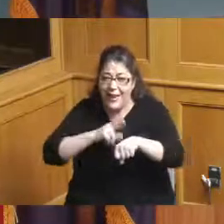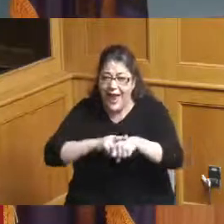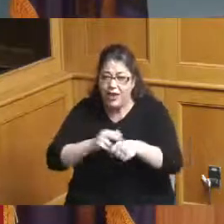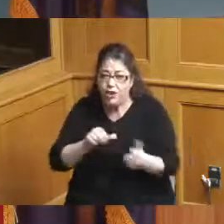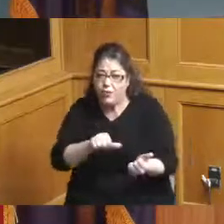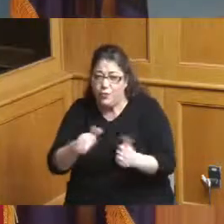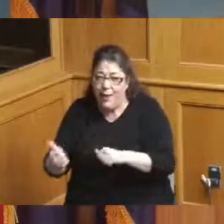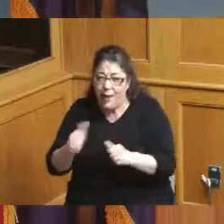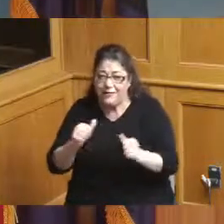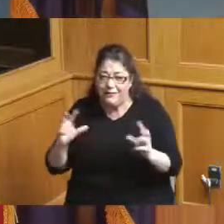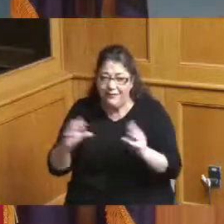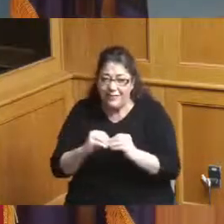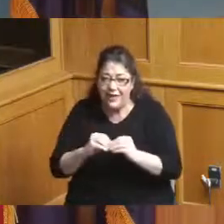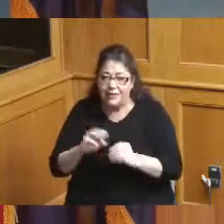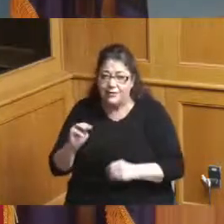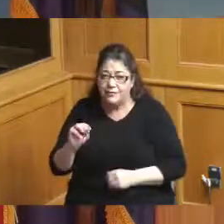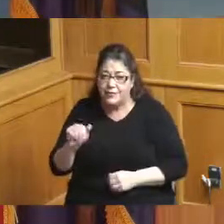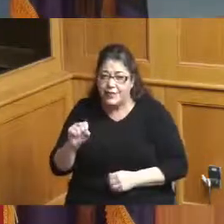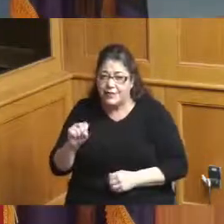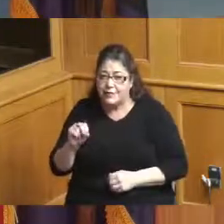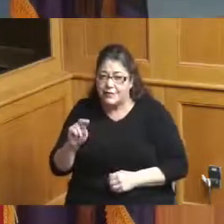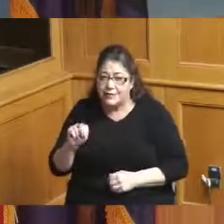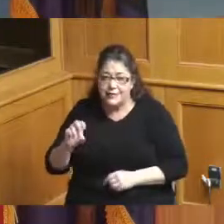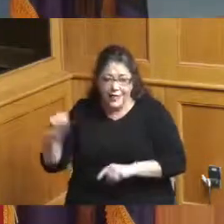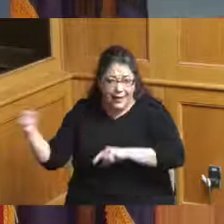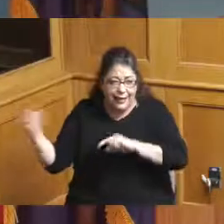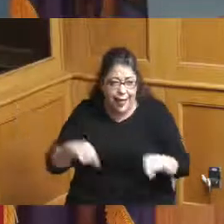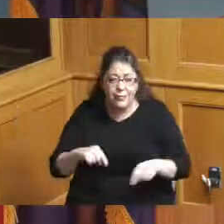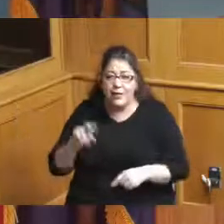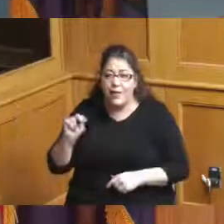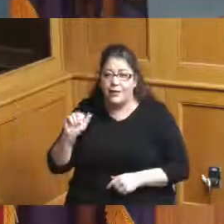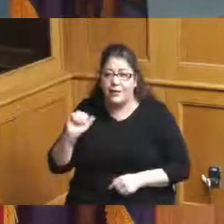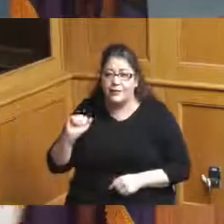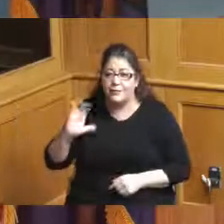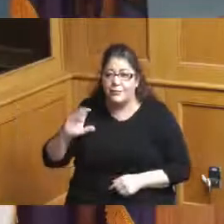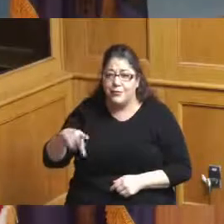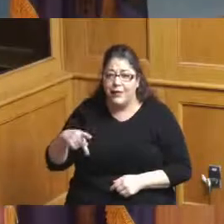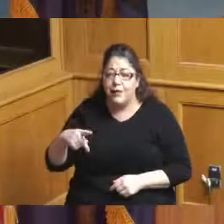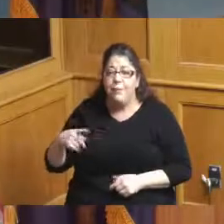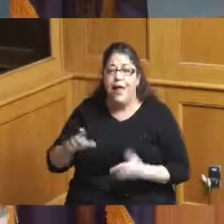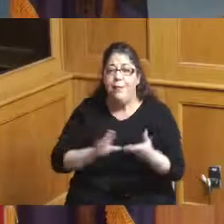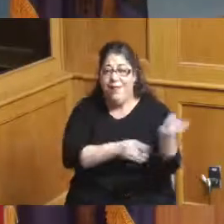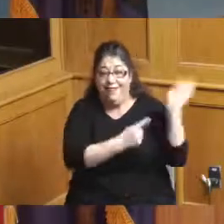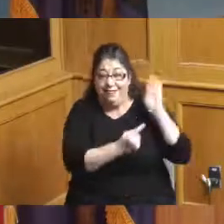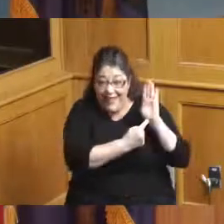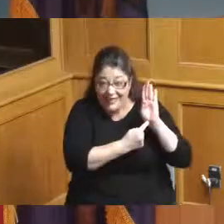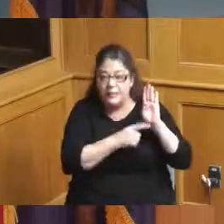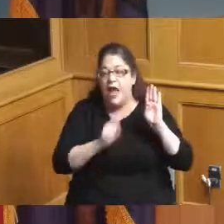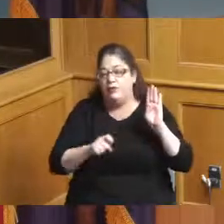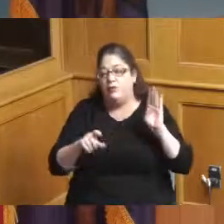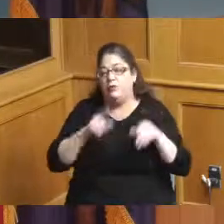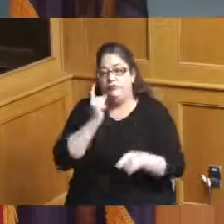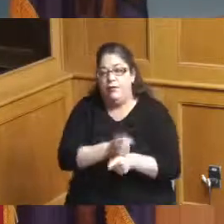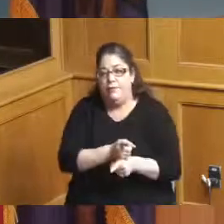here the the the NAACP we got to get this right whether it's at the city and the county because